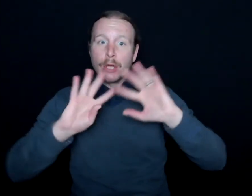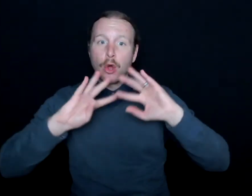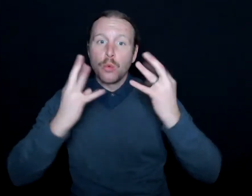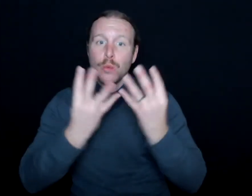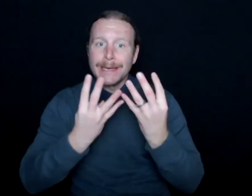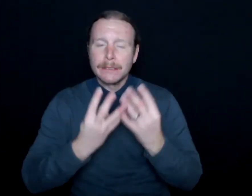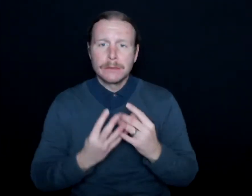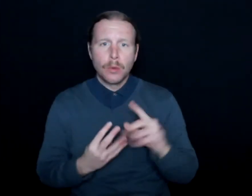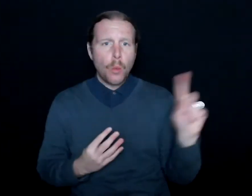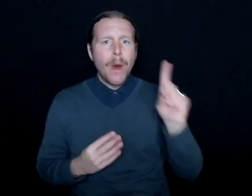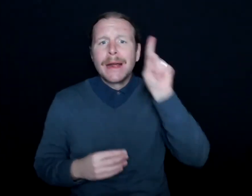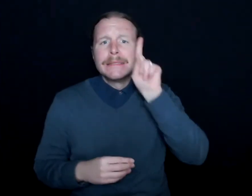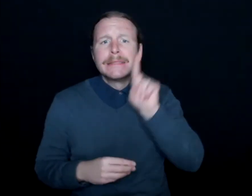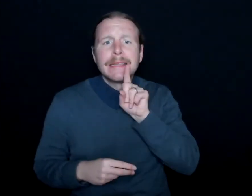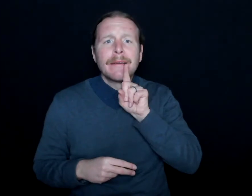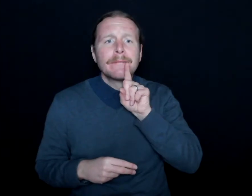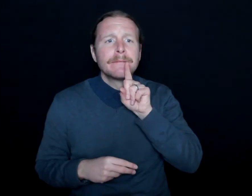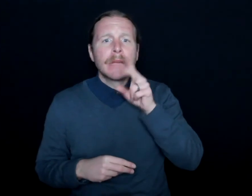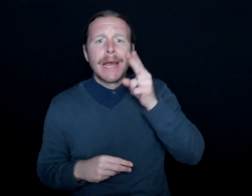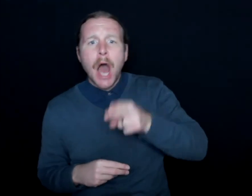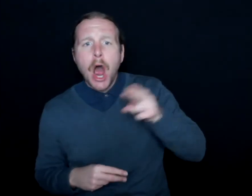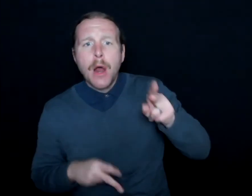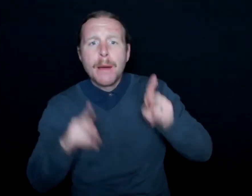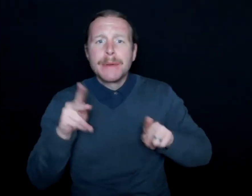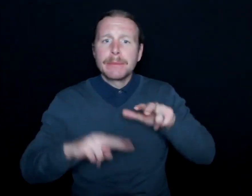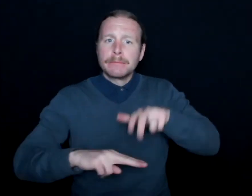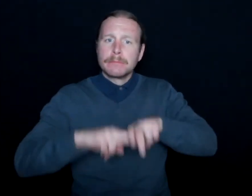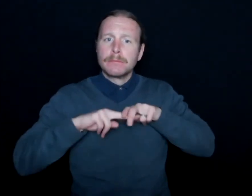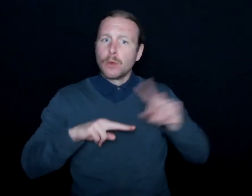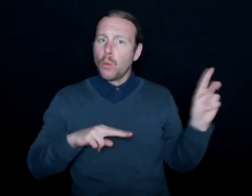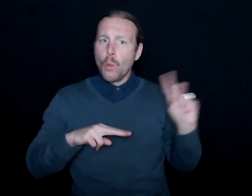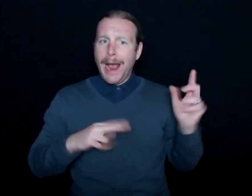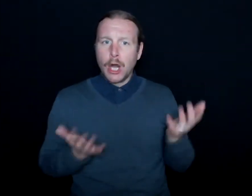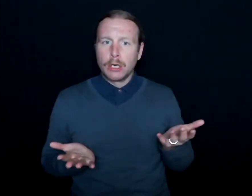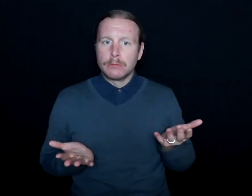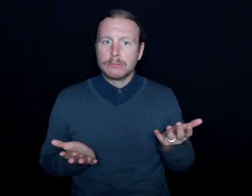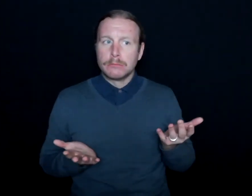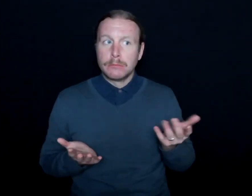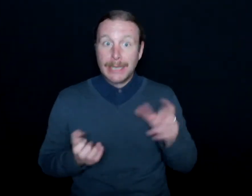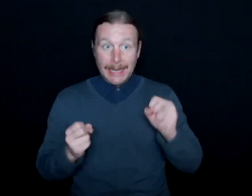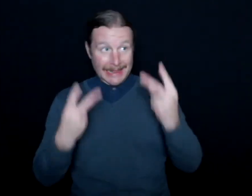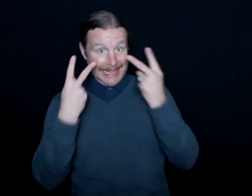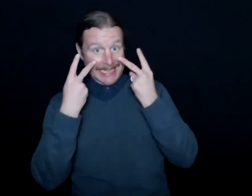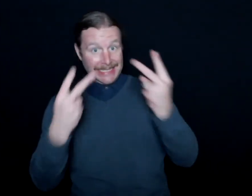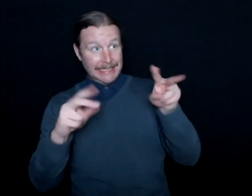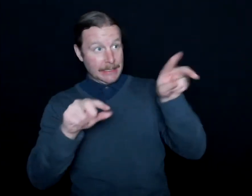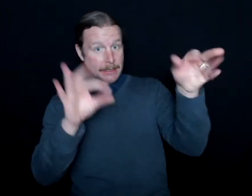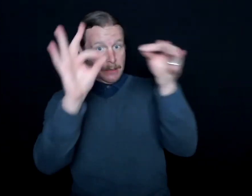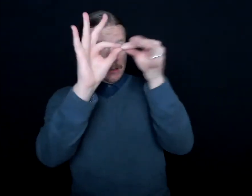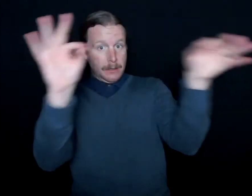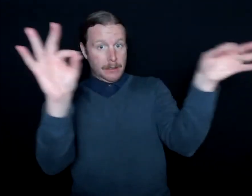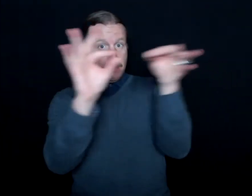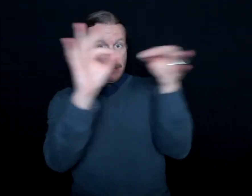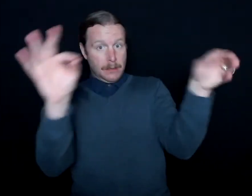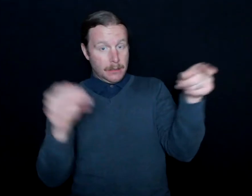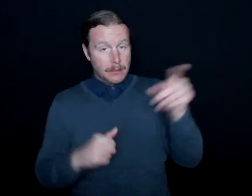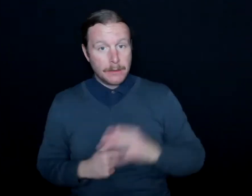where are deaf individuals, where are hard of hearing individuals placed? Where are they seated? Can they easily view the captions?